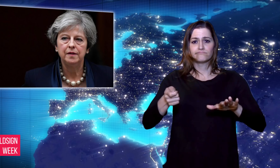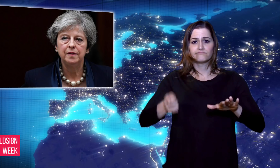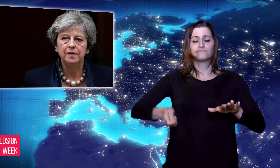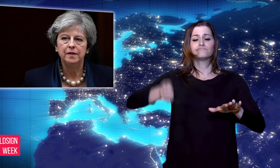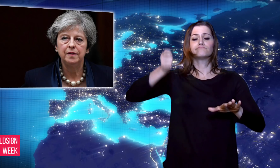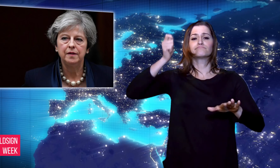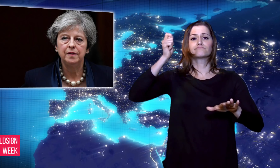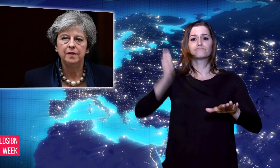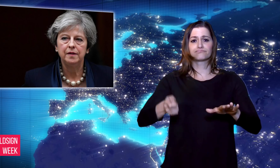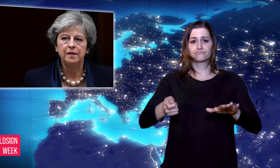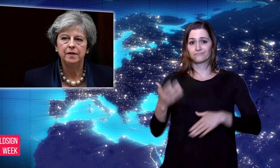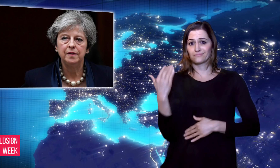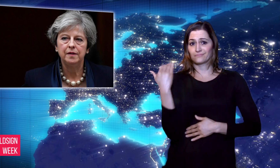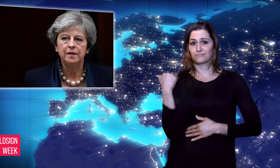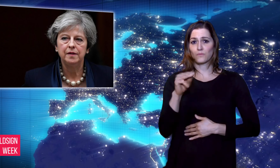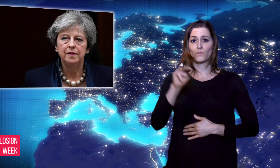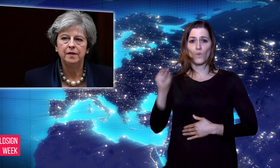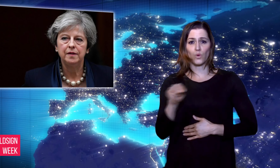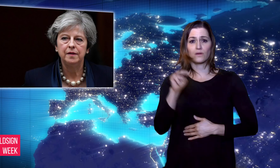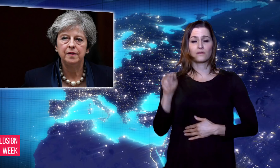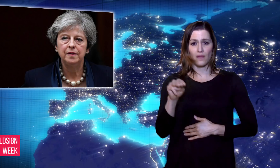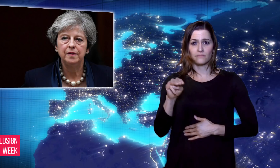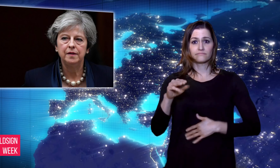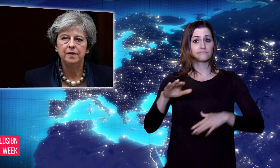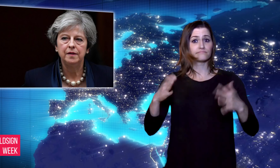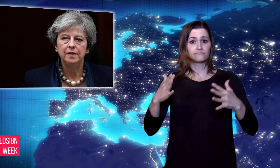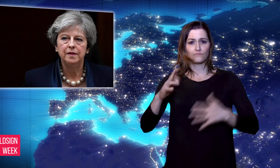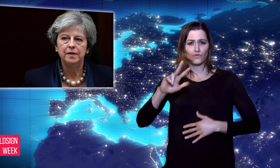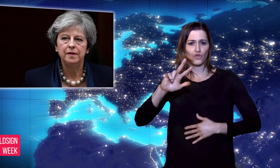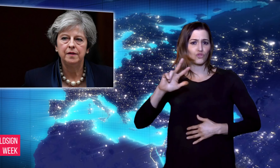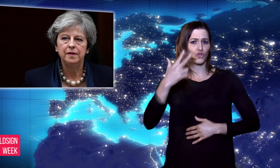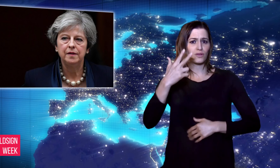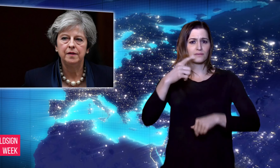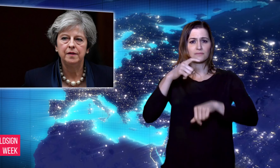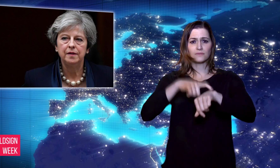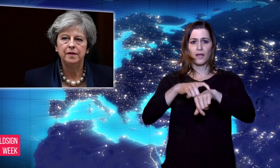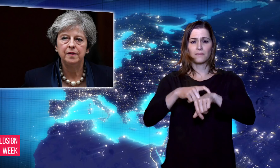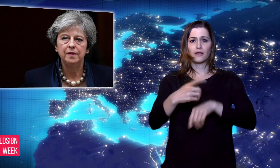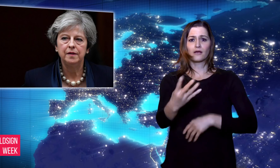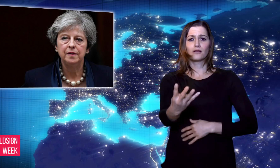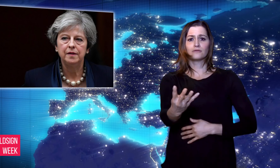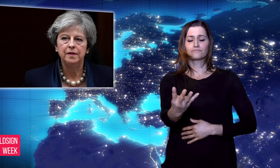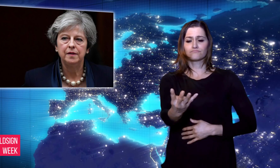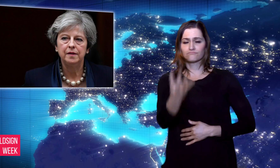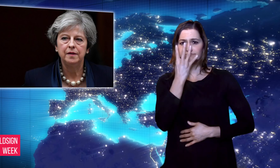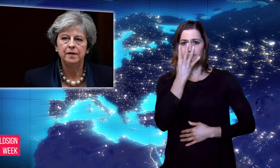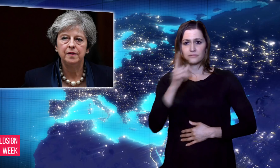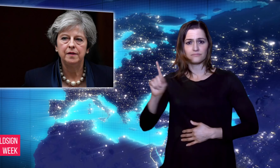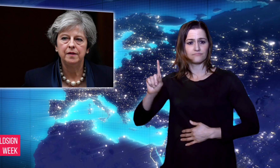Monday for sexual assault of female